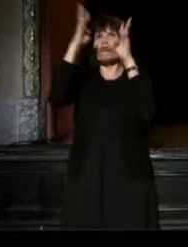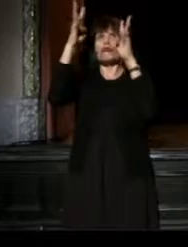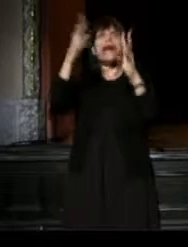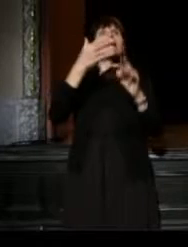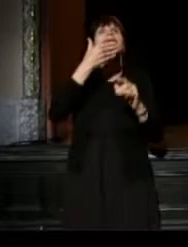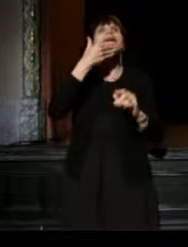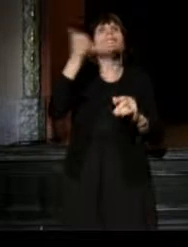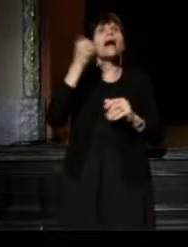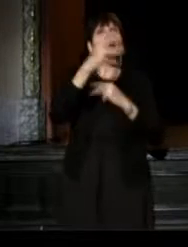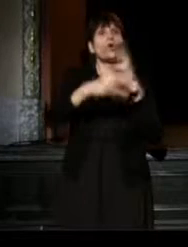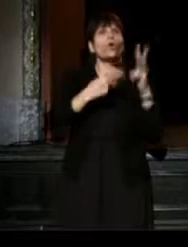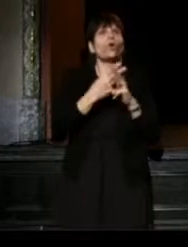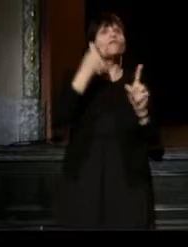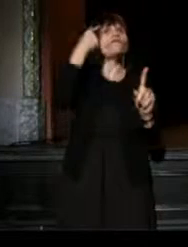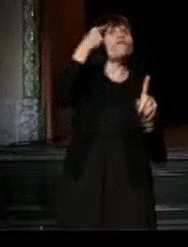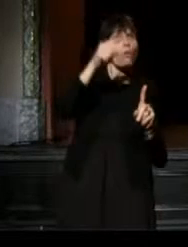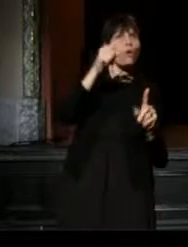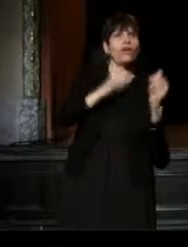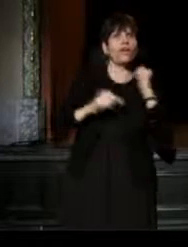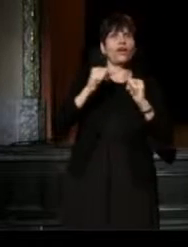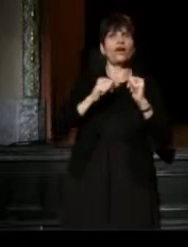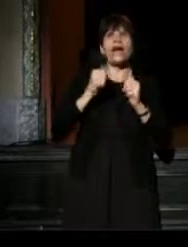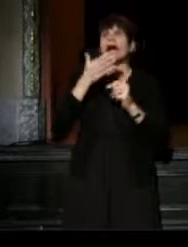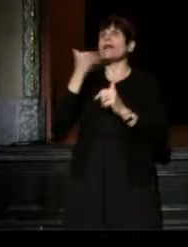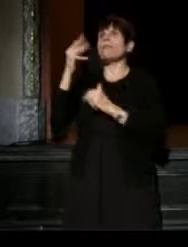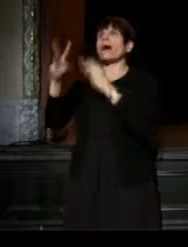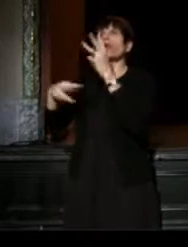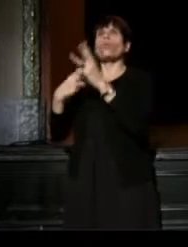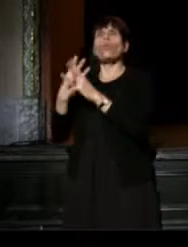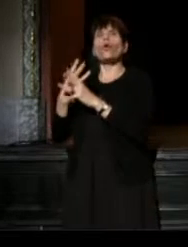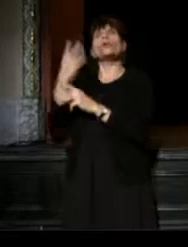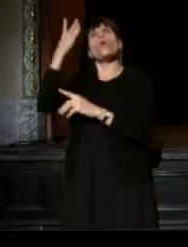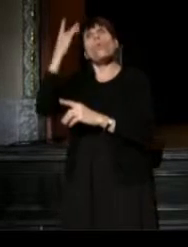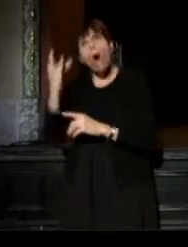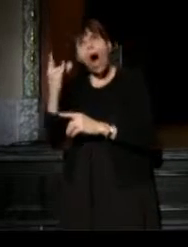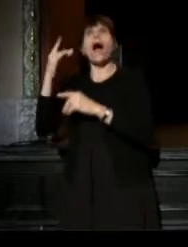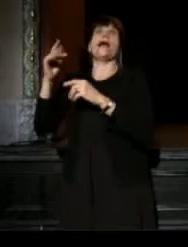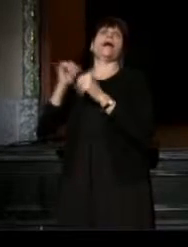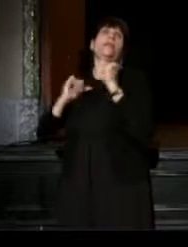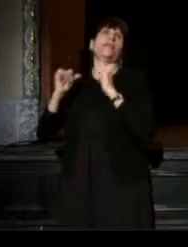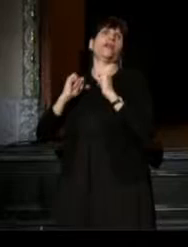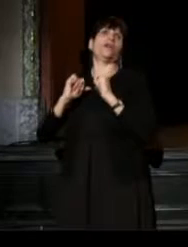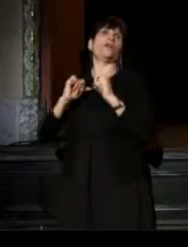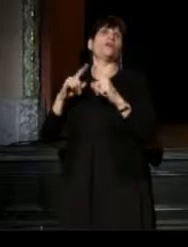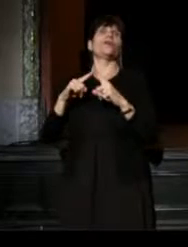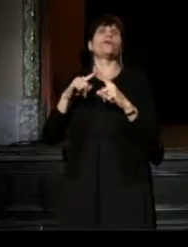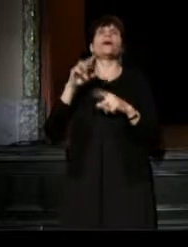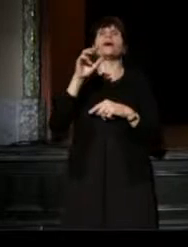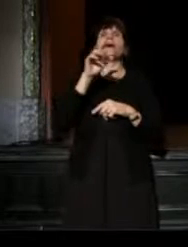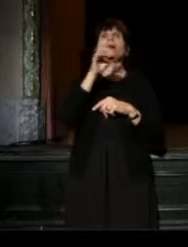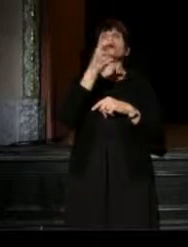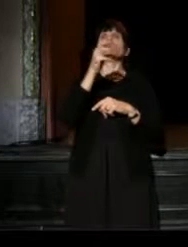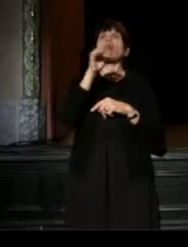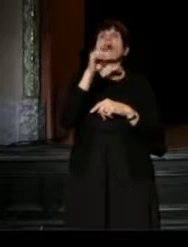and a better world because of theater? Please join me in welcoming Gregory Boyd, from The Alley Theatre in Huston,